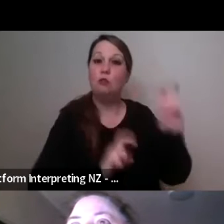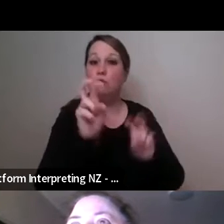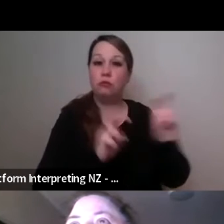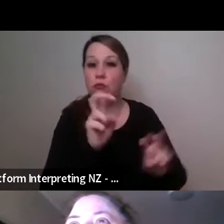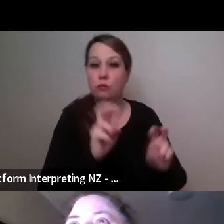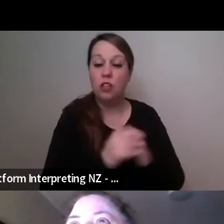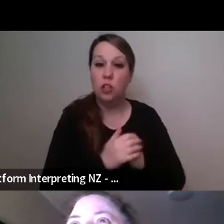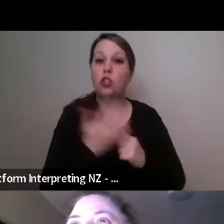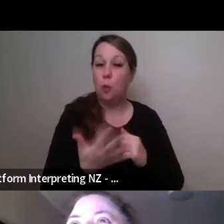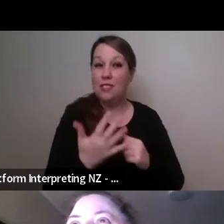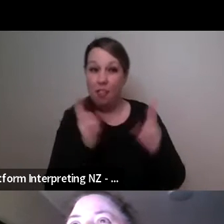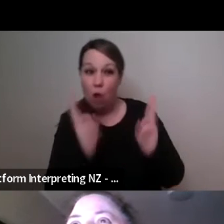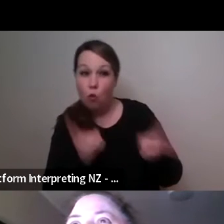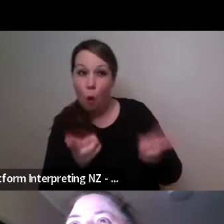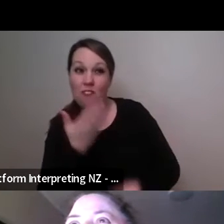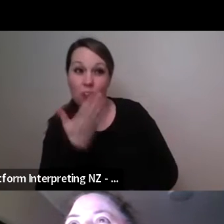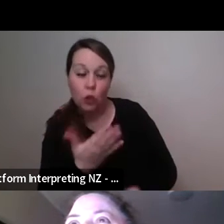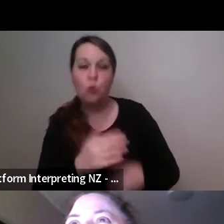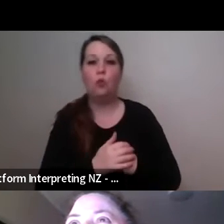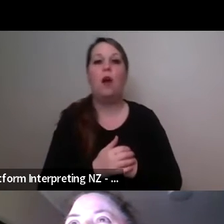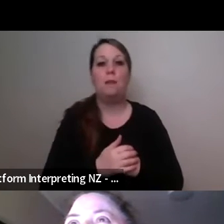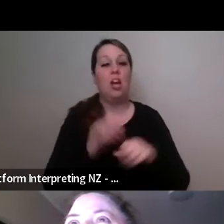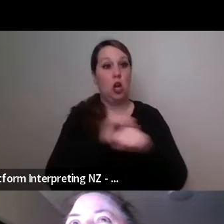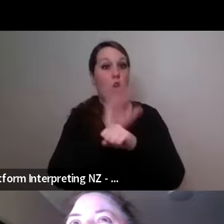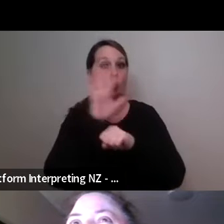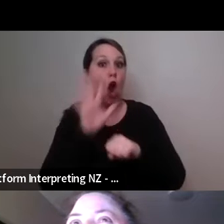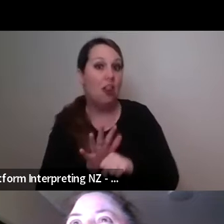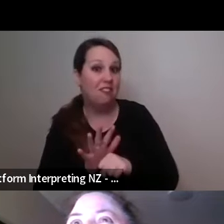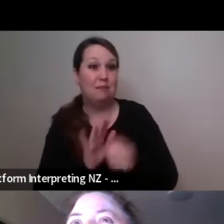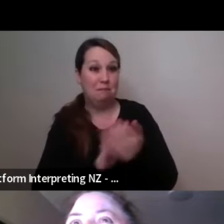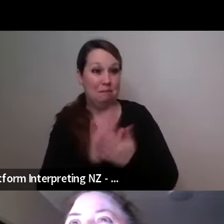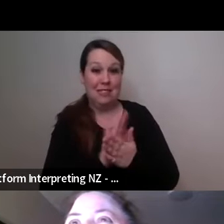upon you now that we're hopefully coming out of Covid? Were you busy creating online over